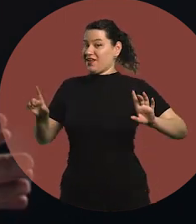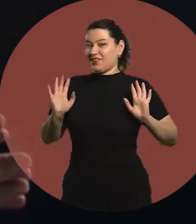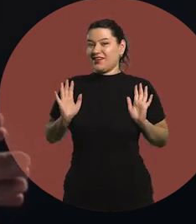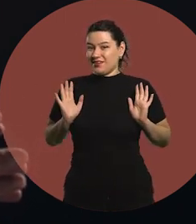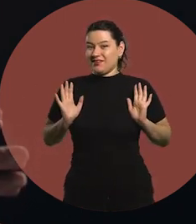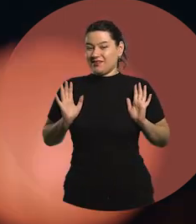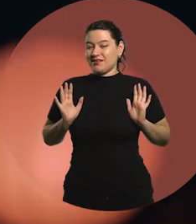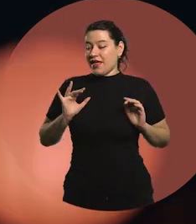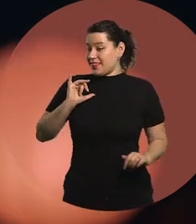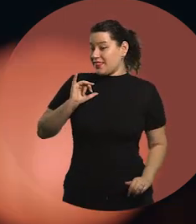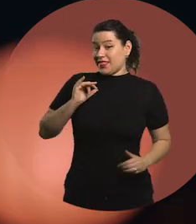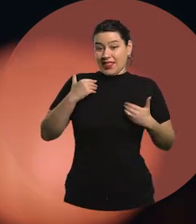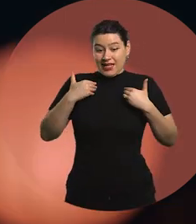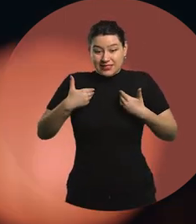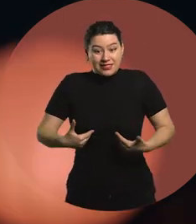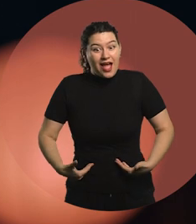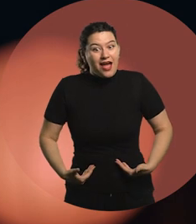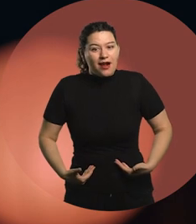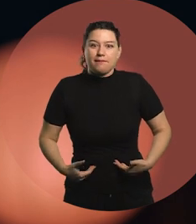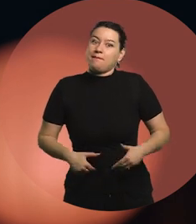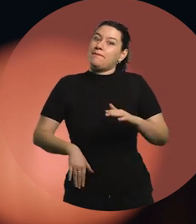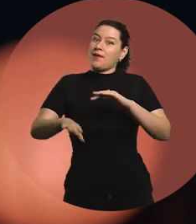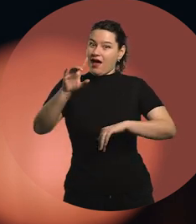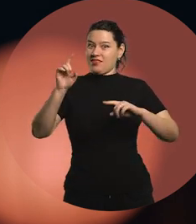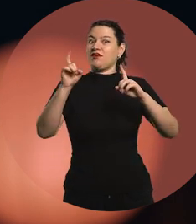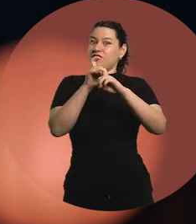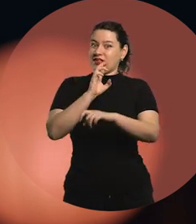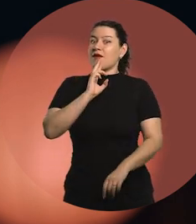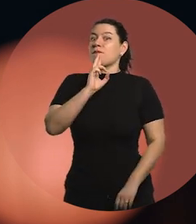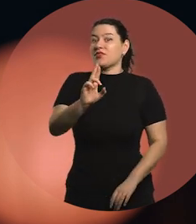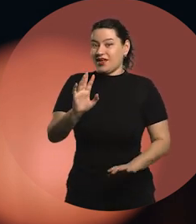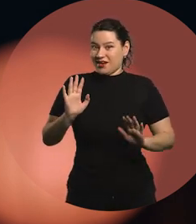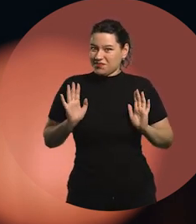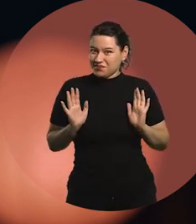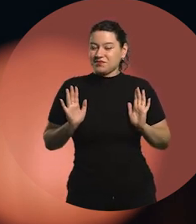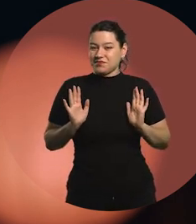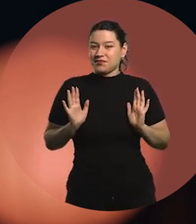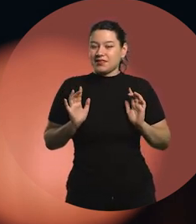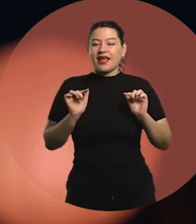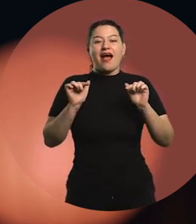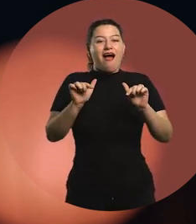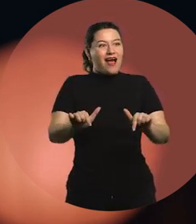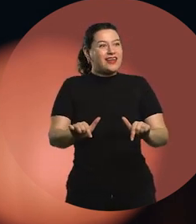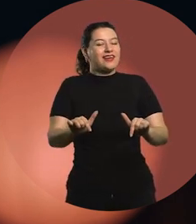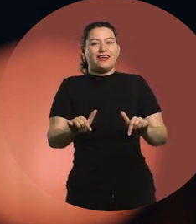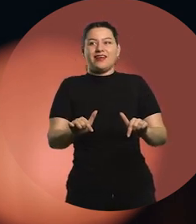It must be the most difficult thing to define oneself, right? But that's where you forge your identity